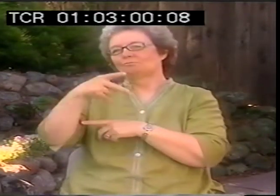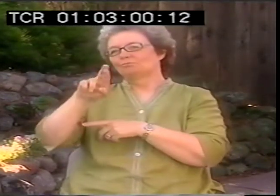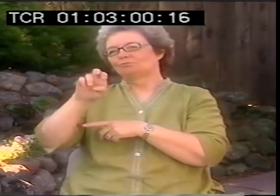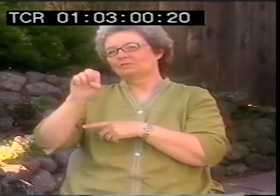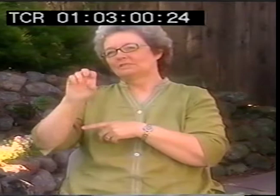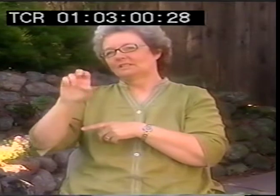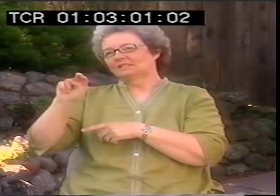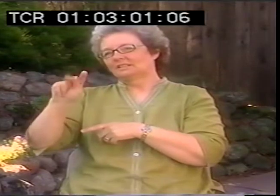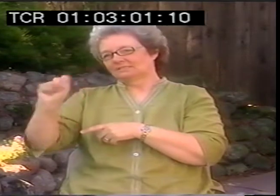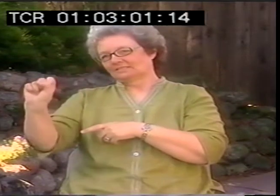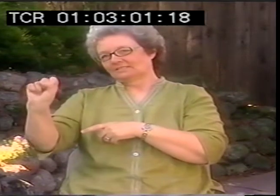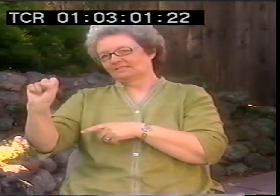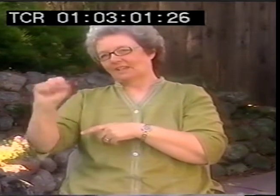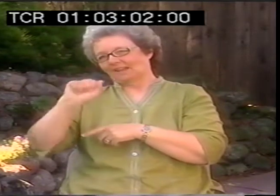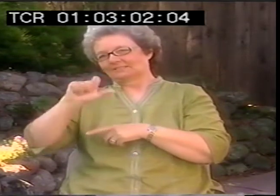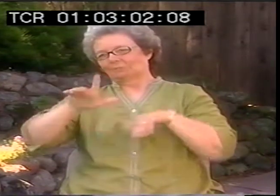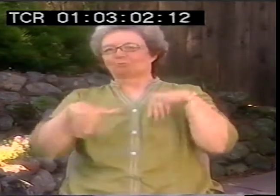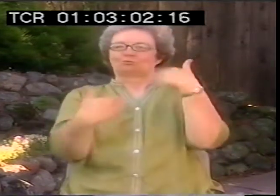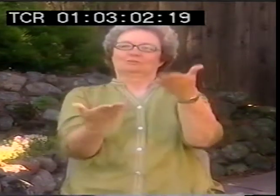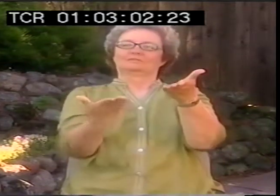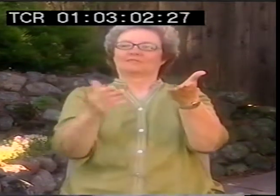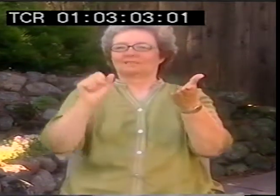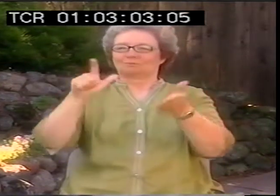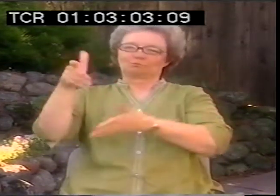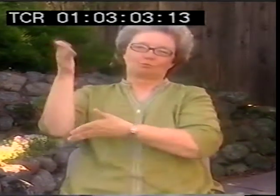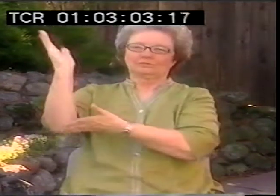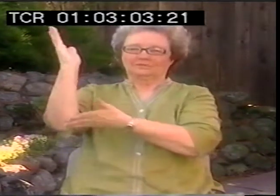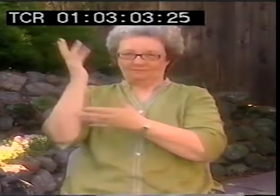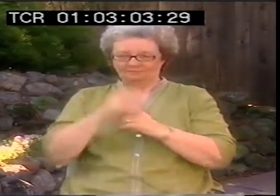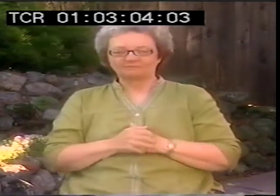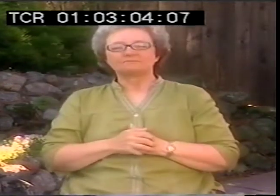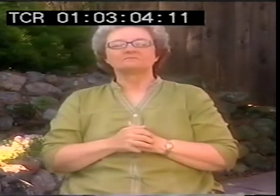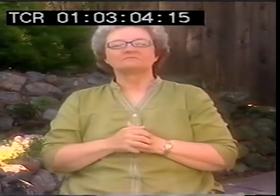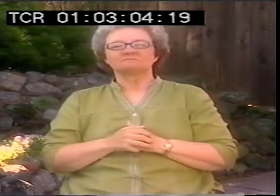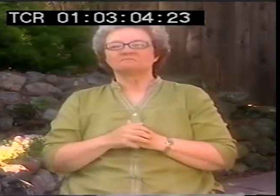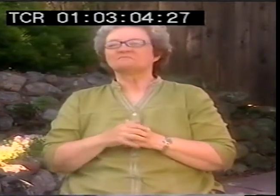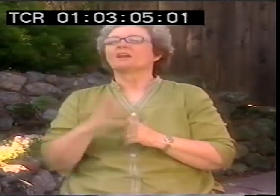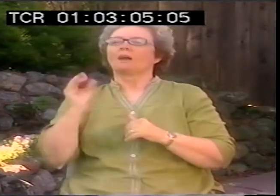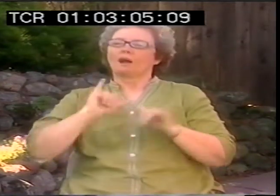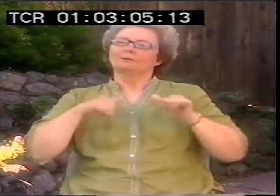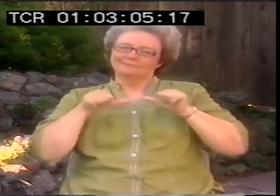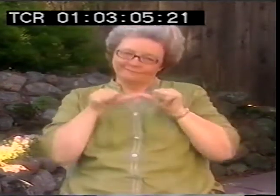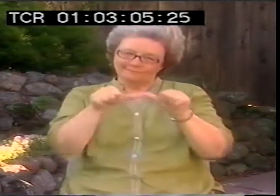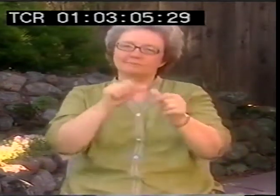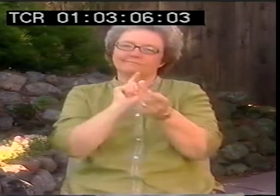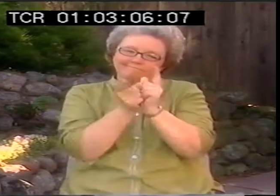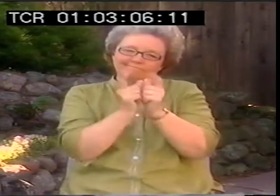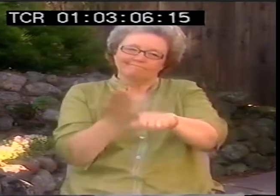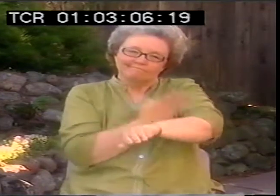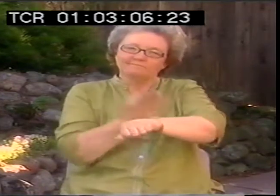And in fact, the company is called ASL presents to help people be able to do that better.